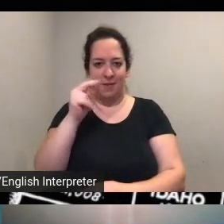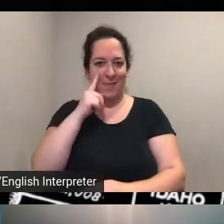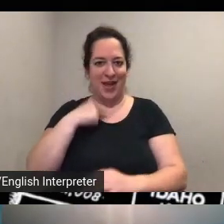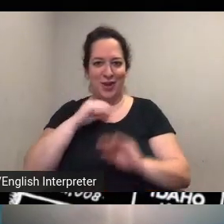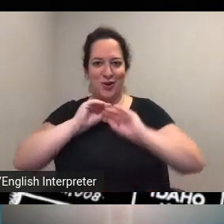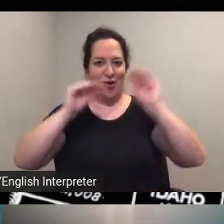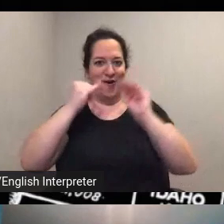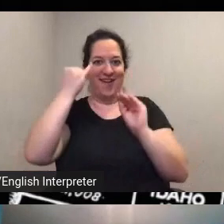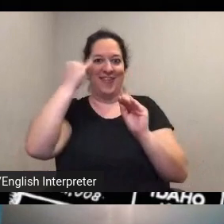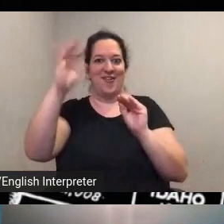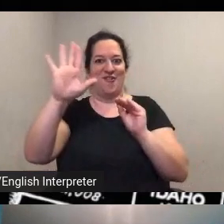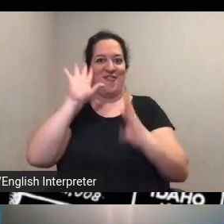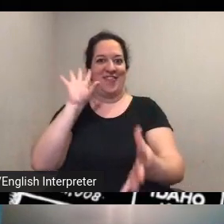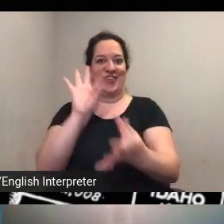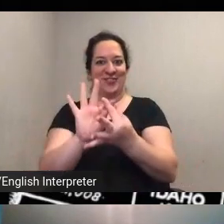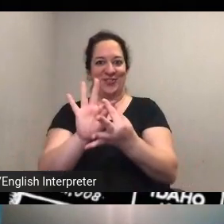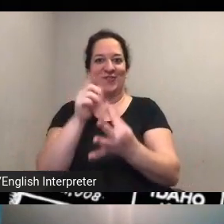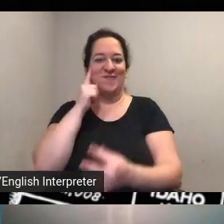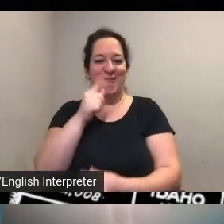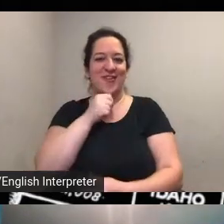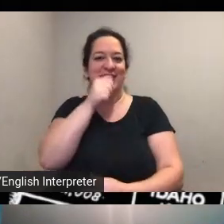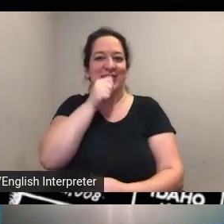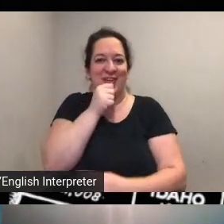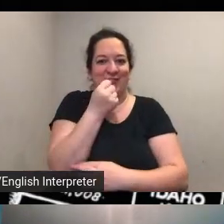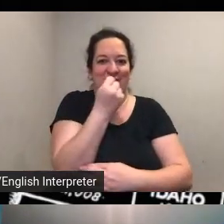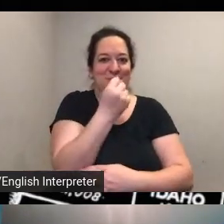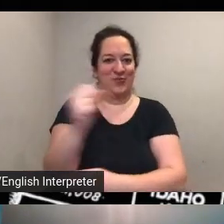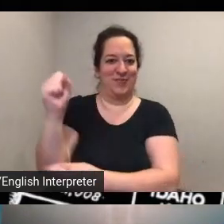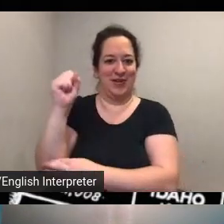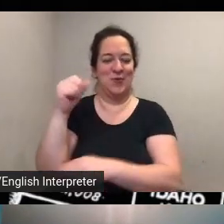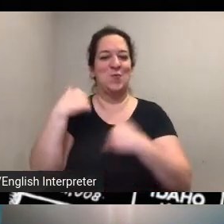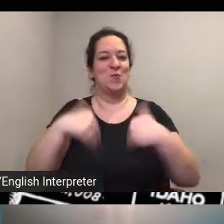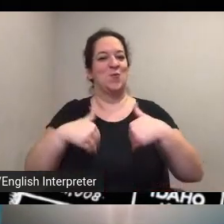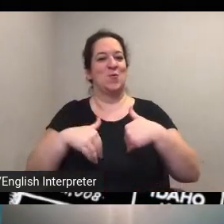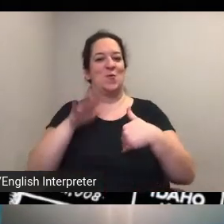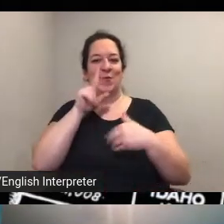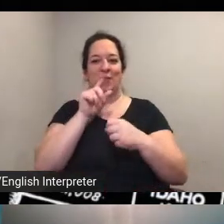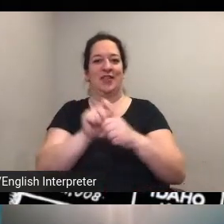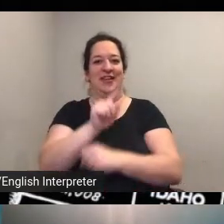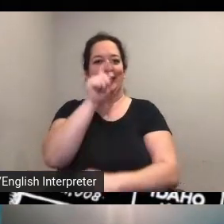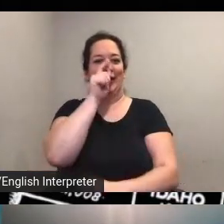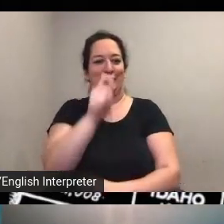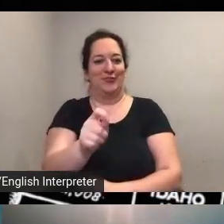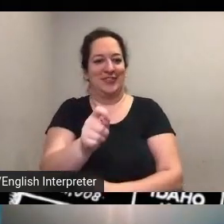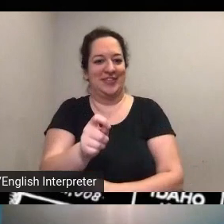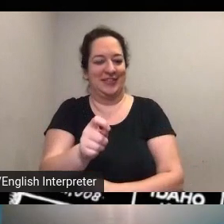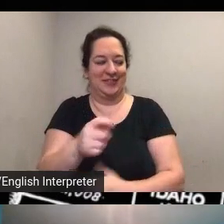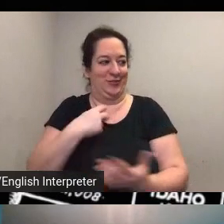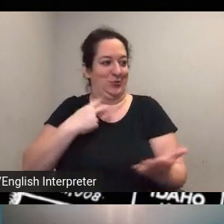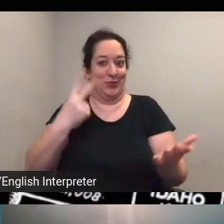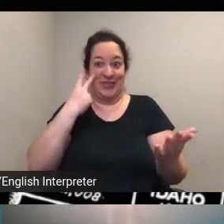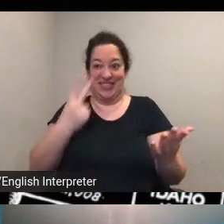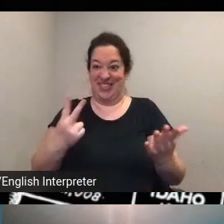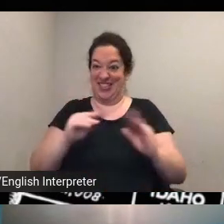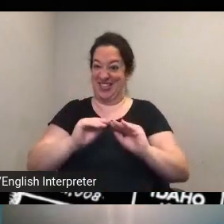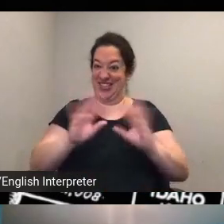movement so that was pretty interesting for me it was kind of seeing those connections and then